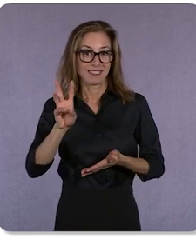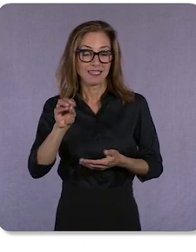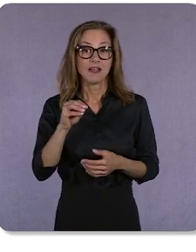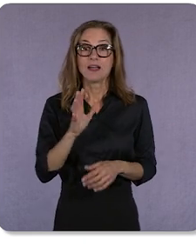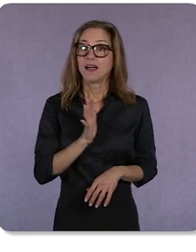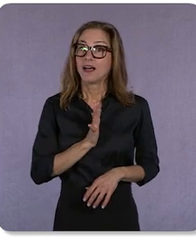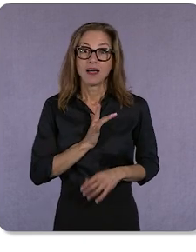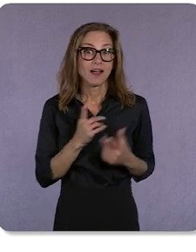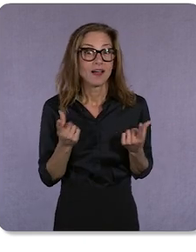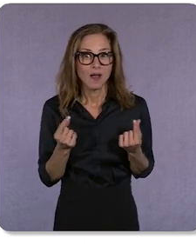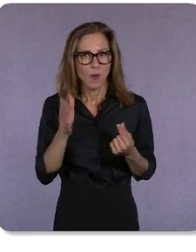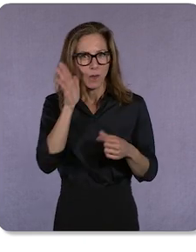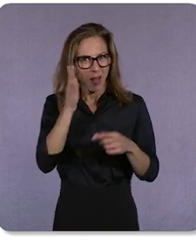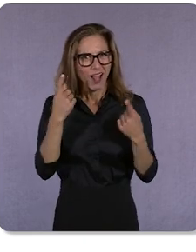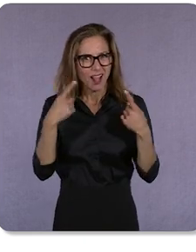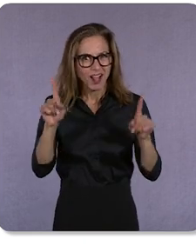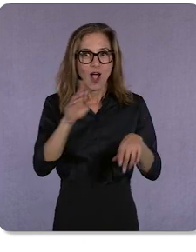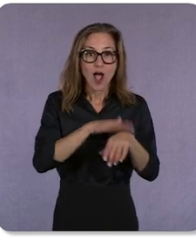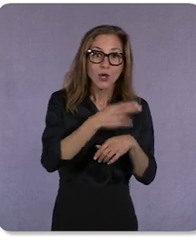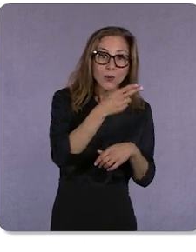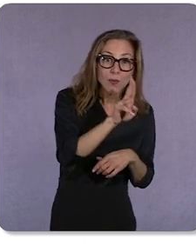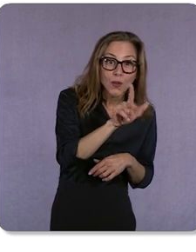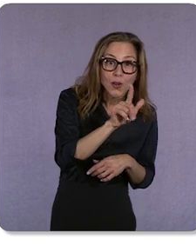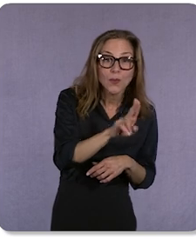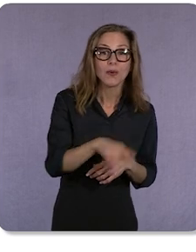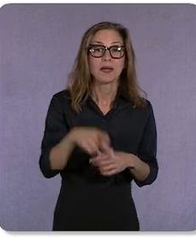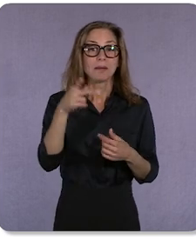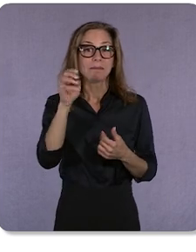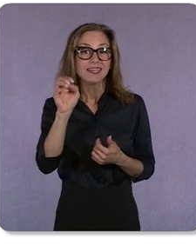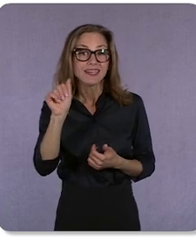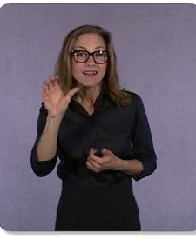Hulu, Peacock, YouTube, and other ad-supported connected TV apps.